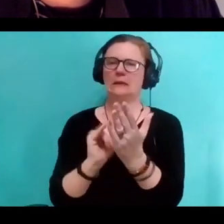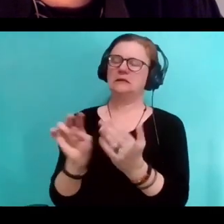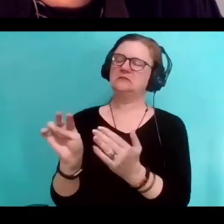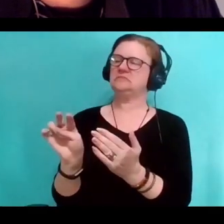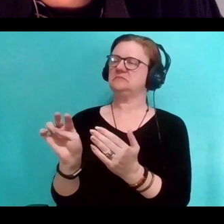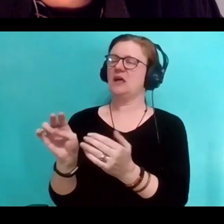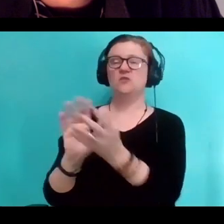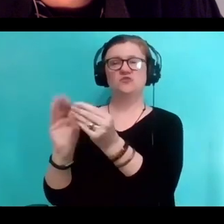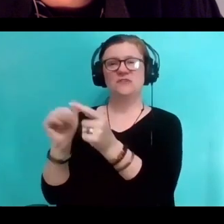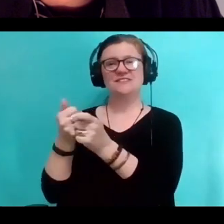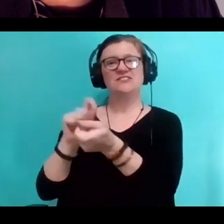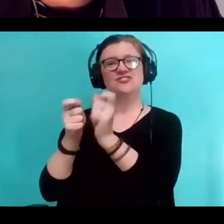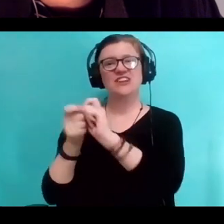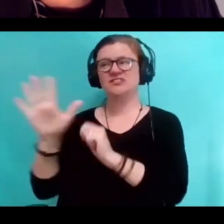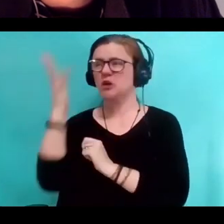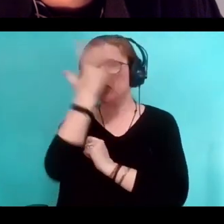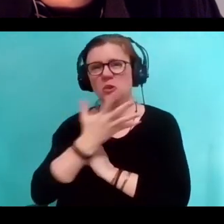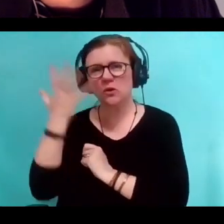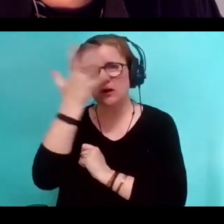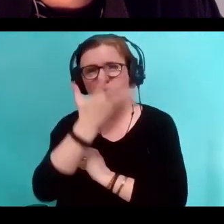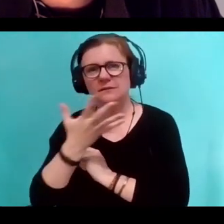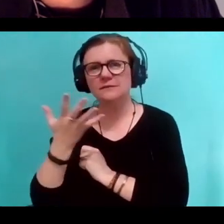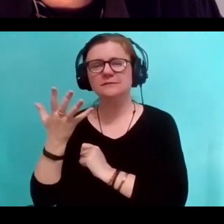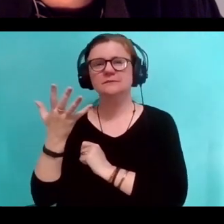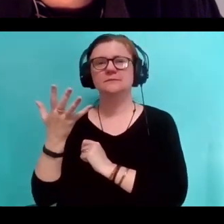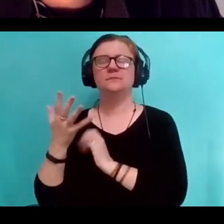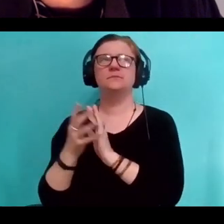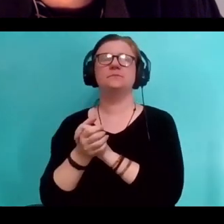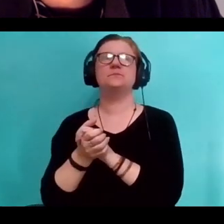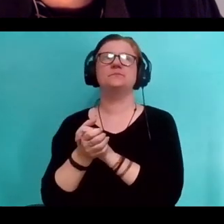And so there's this I talked about caught informed beauty.